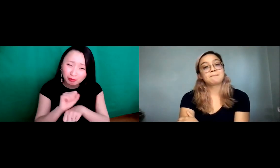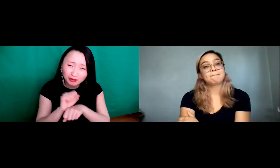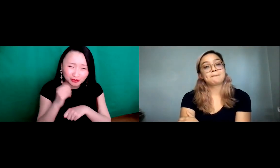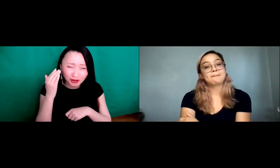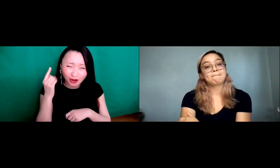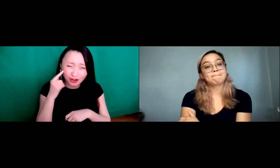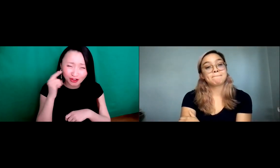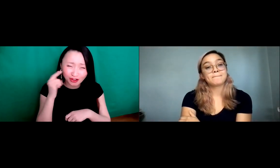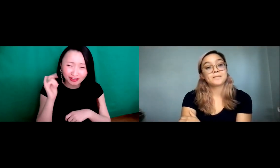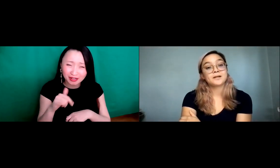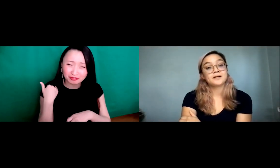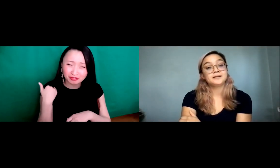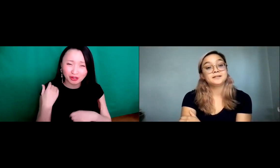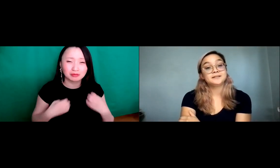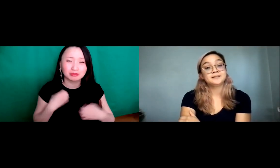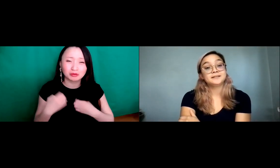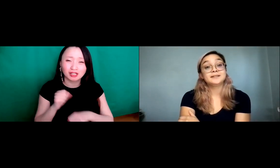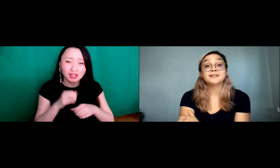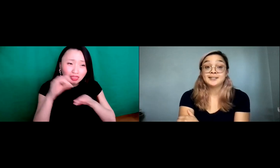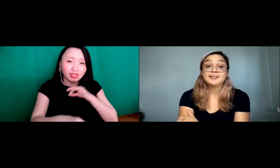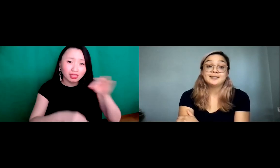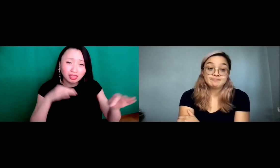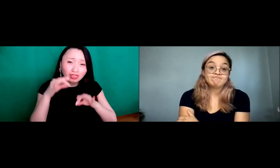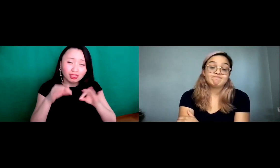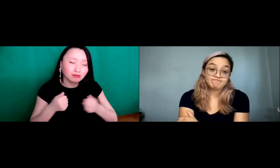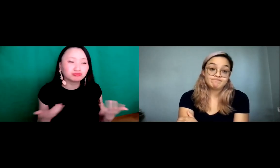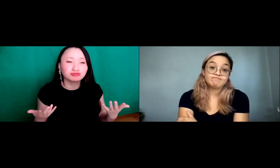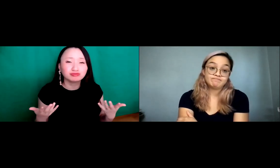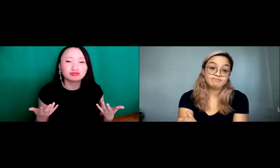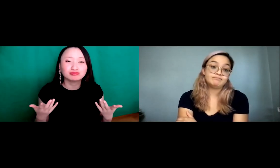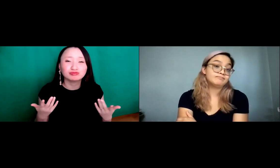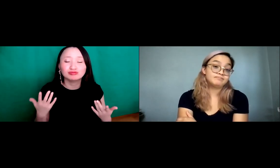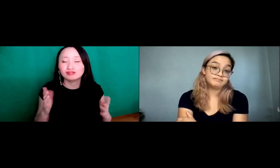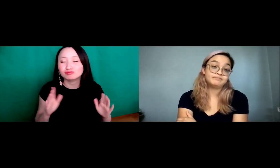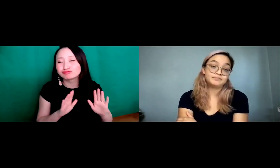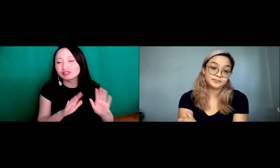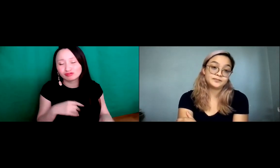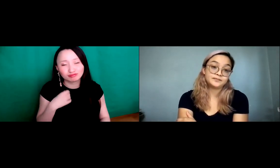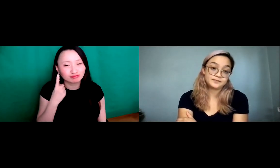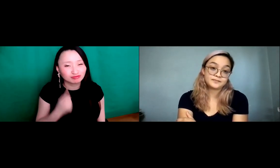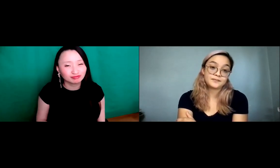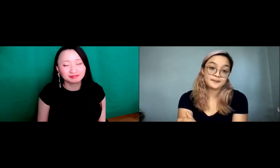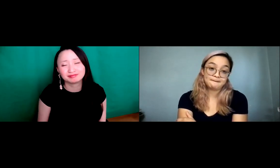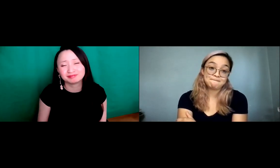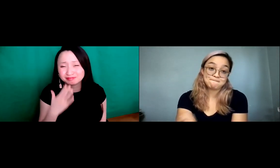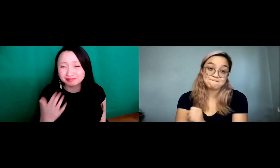Yeah, and we do a lot of emotional labor of trying to explain who we are and what we do.